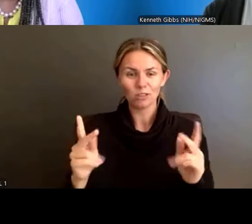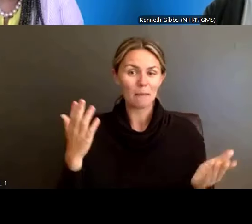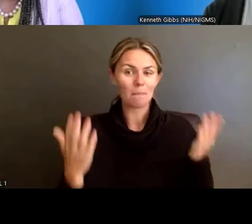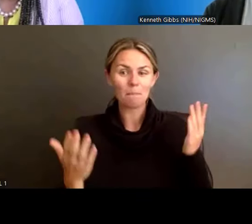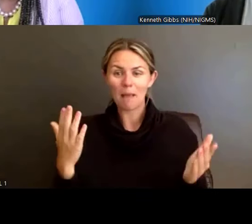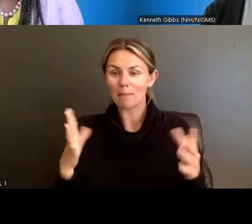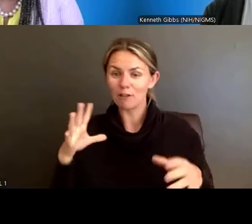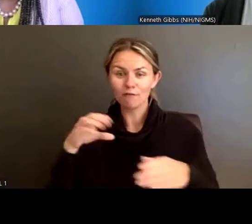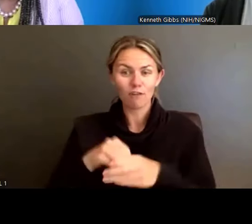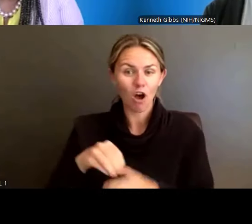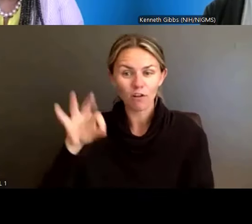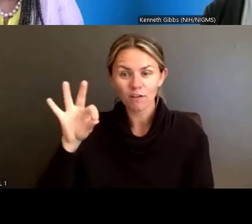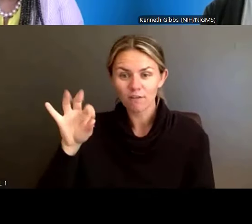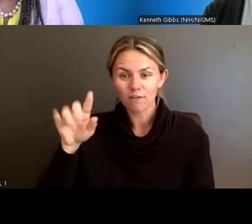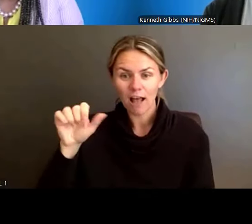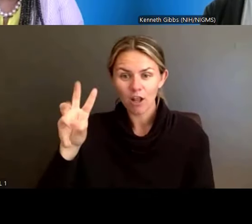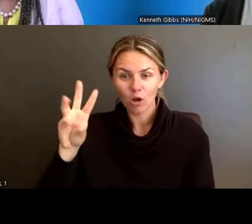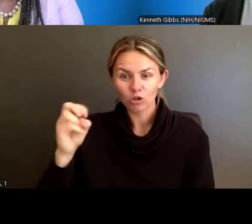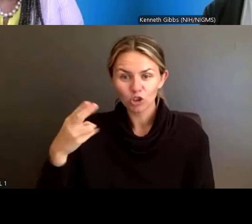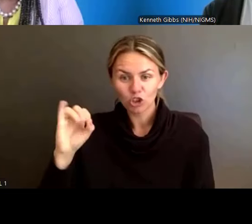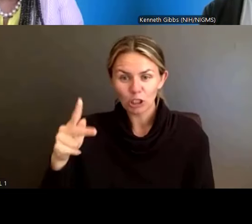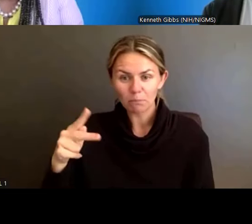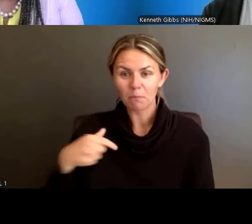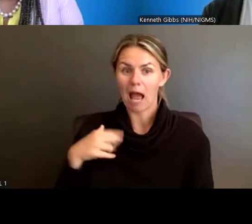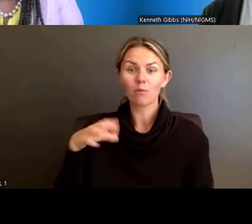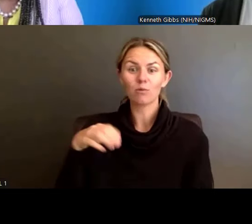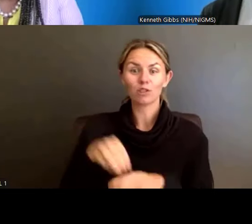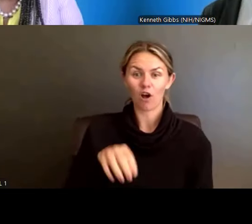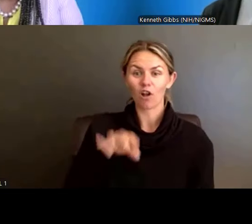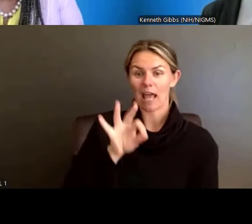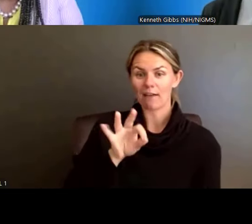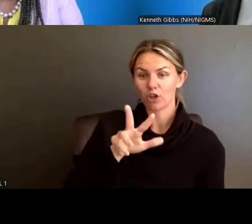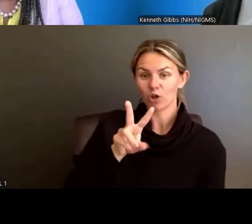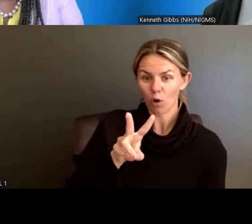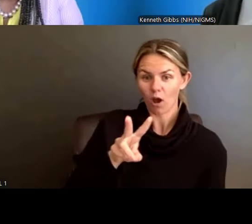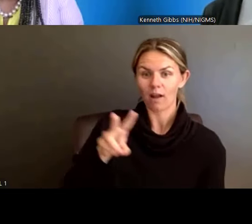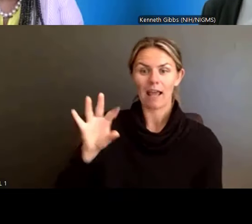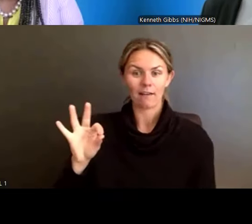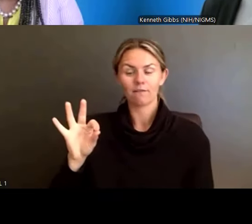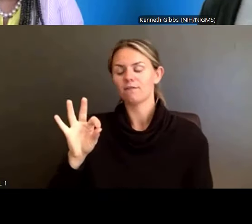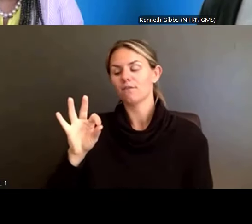I had an F31 and an F32. I was also in a training grant for one year